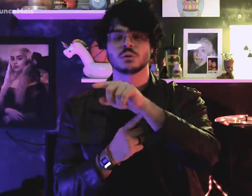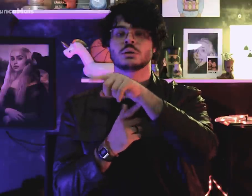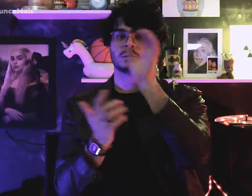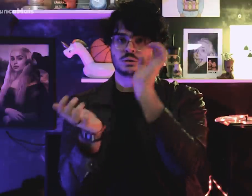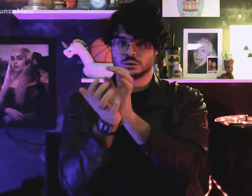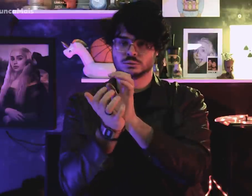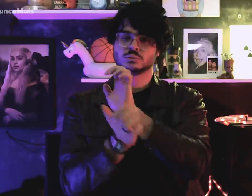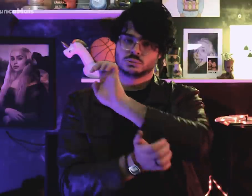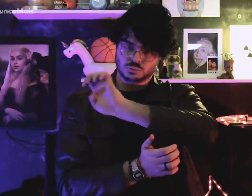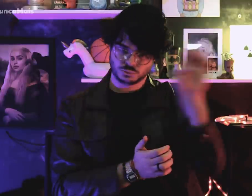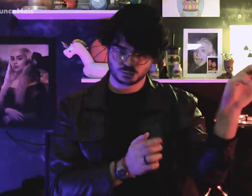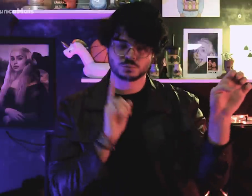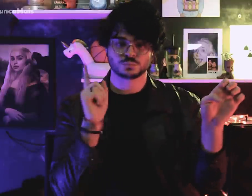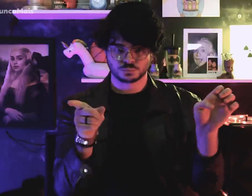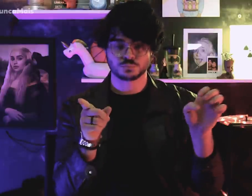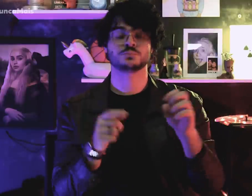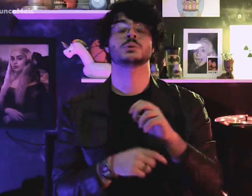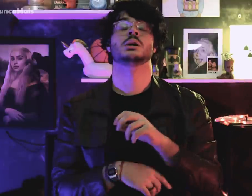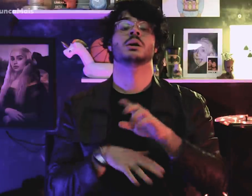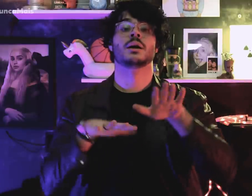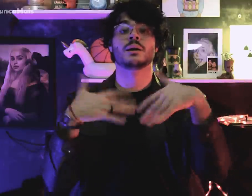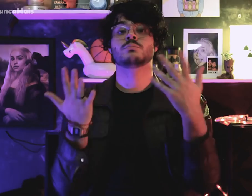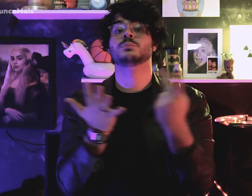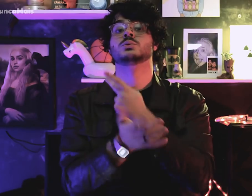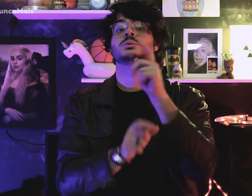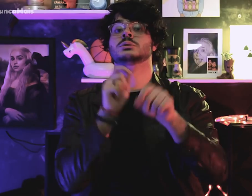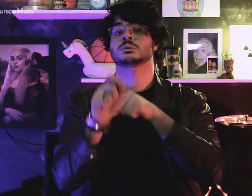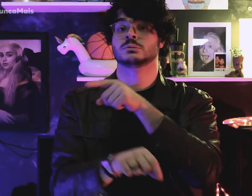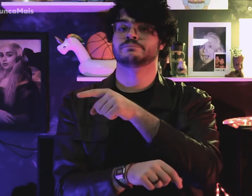one of the organizations far-left,